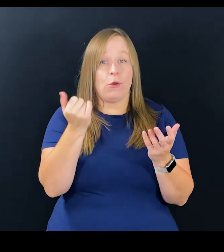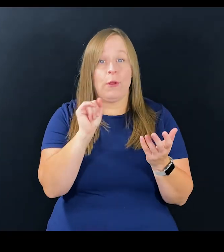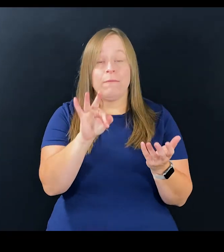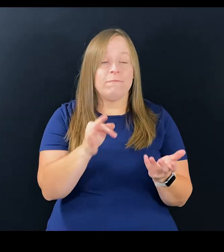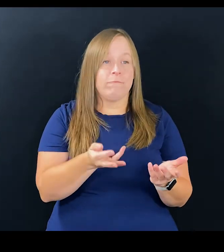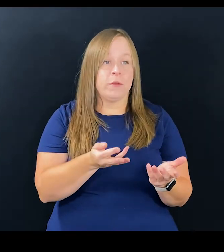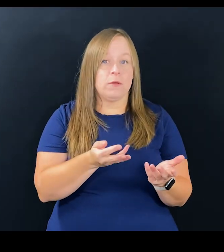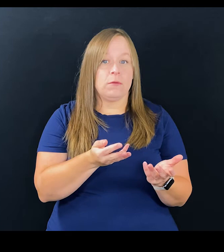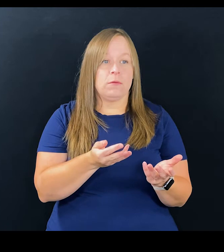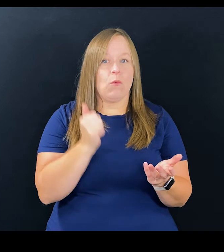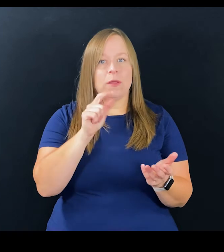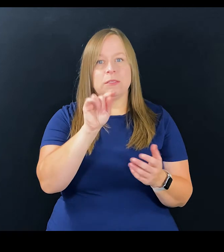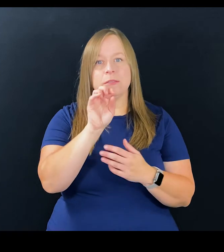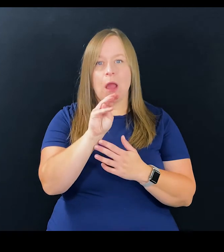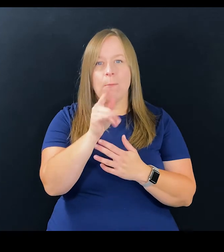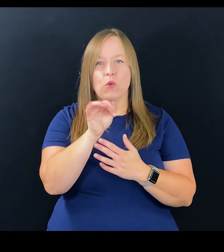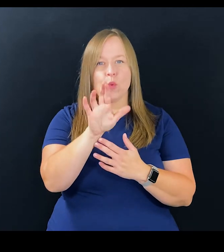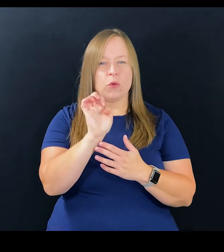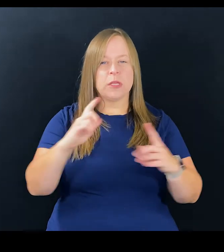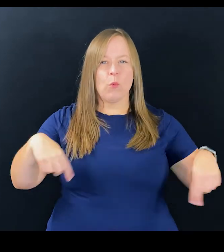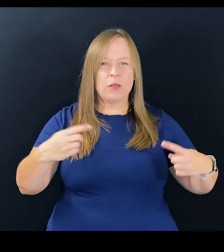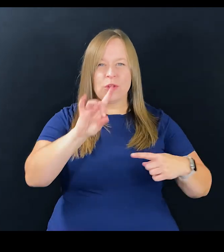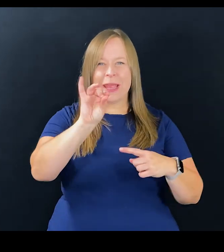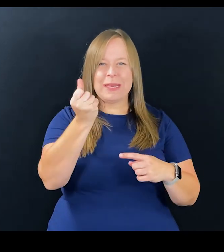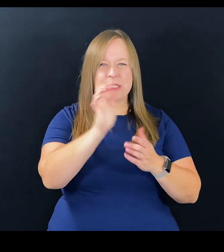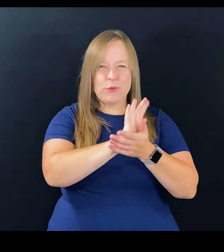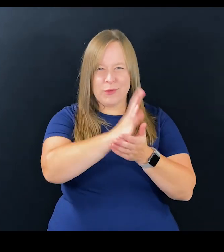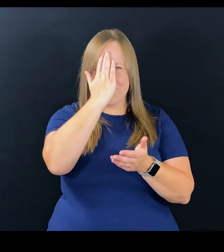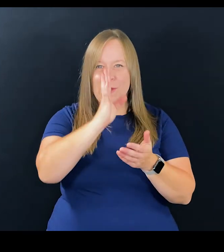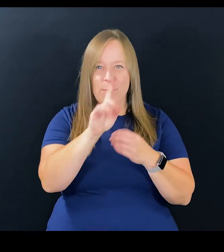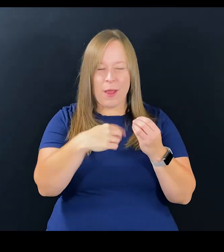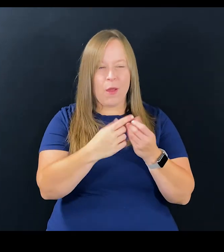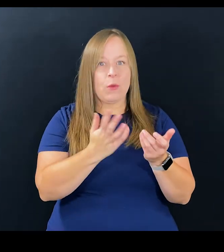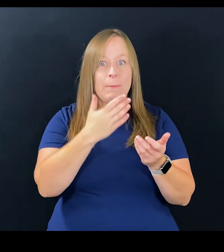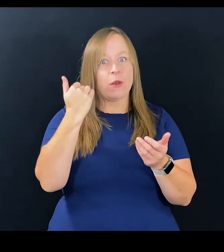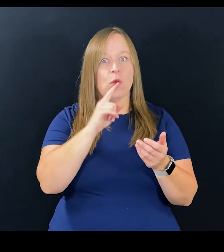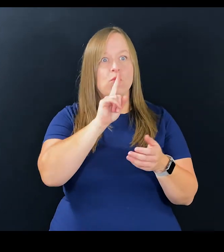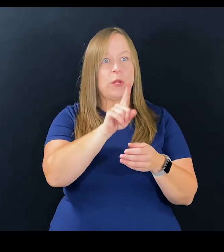It would be a lot better if it wasn't Tom Cruise in the wheelchair in that '80s movie, right, I mean,